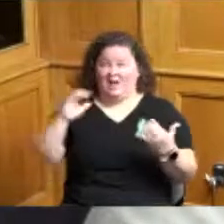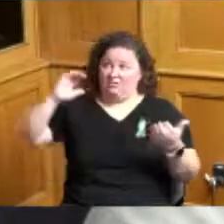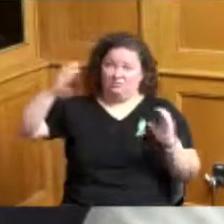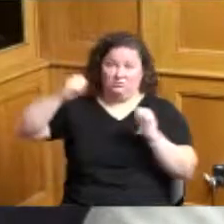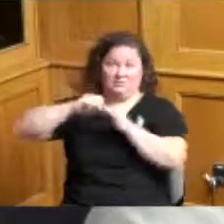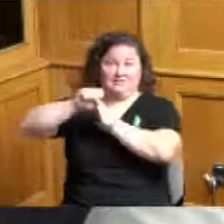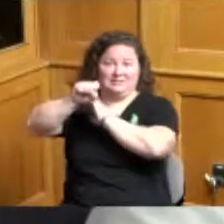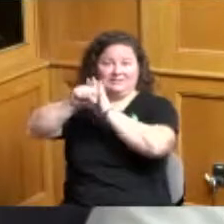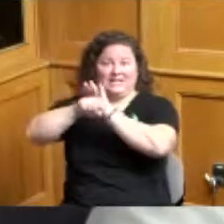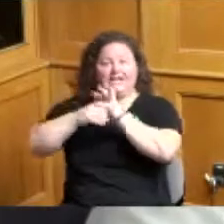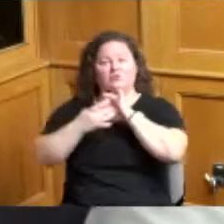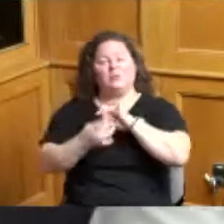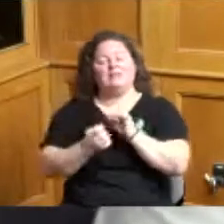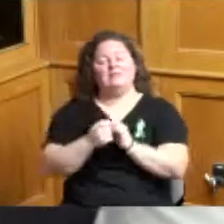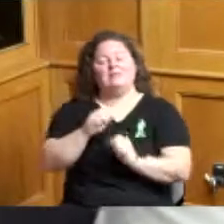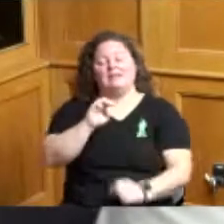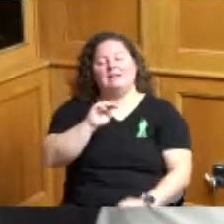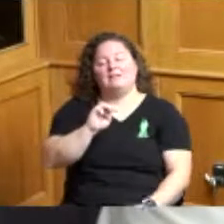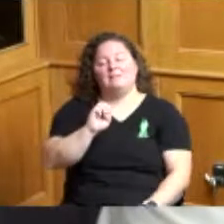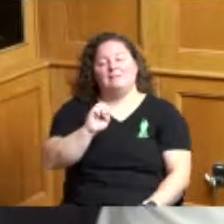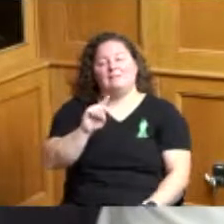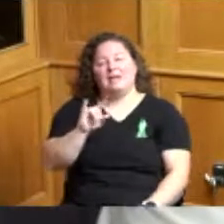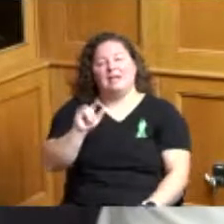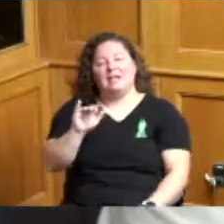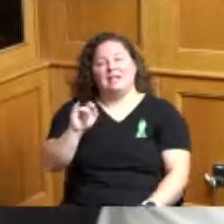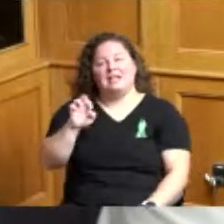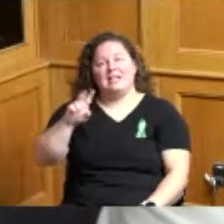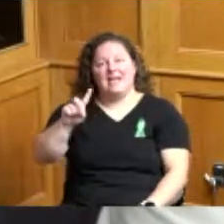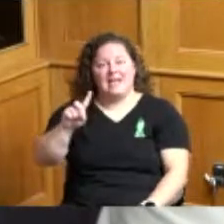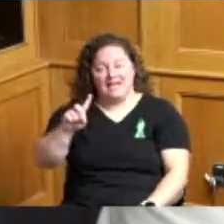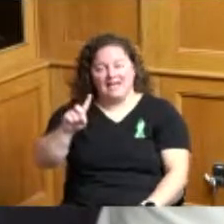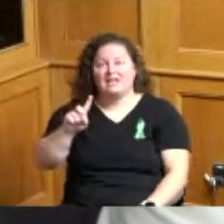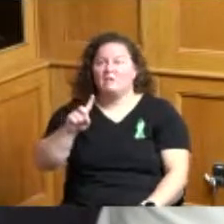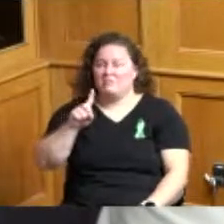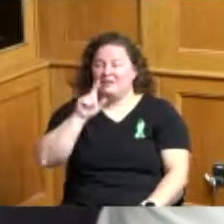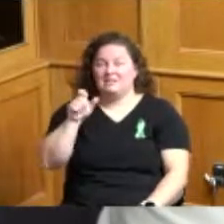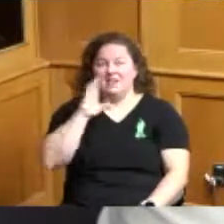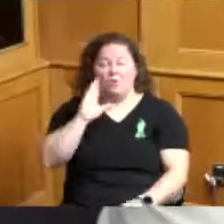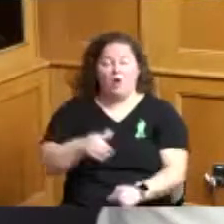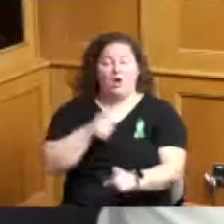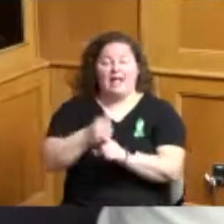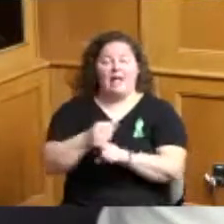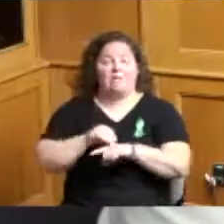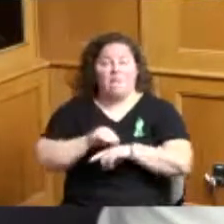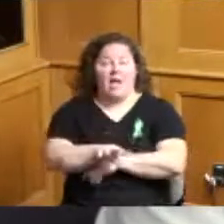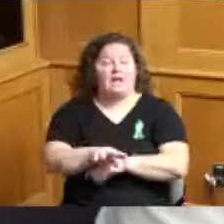medicaid because I understand it's going to impact thousands and thousands of citizens in Hamilton